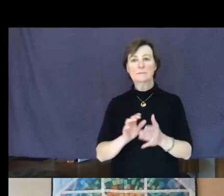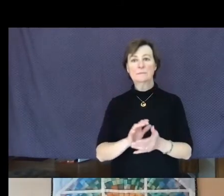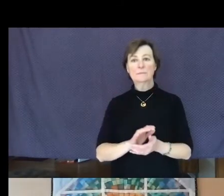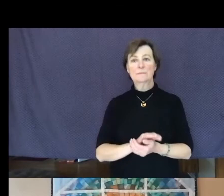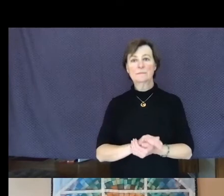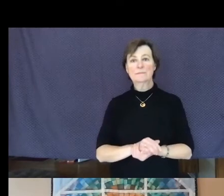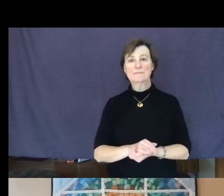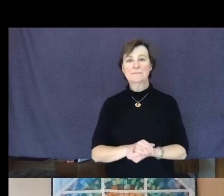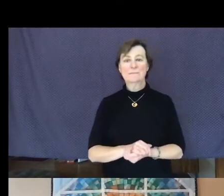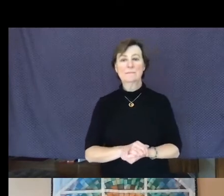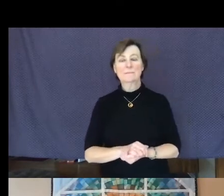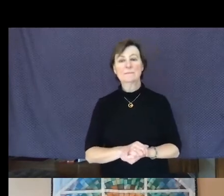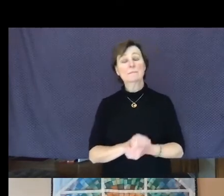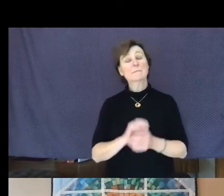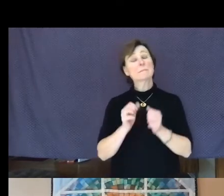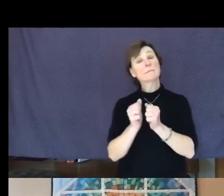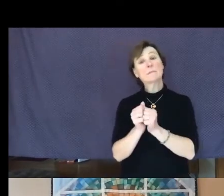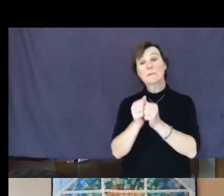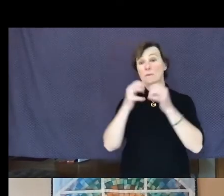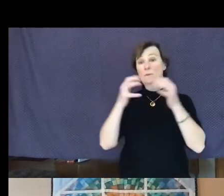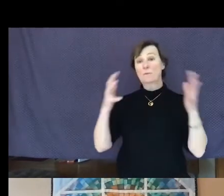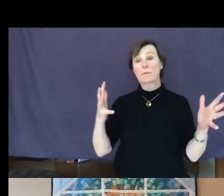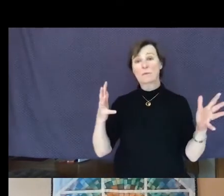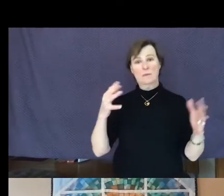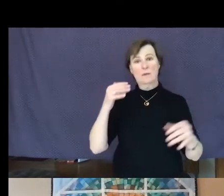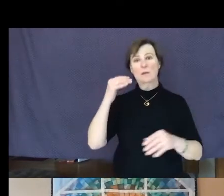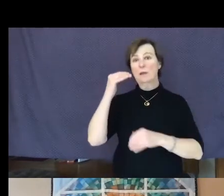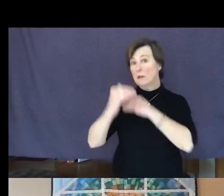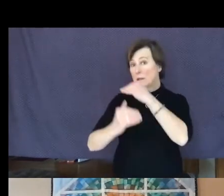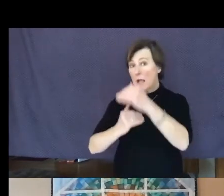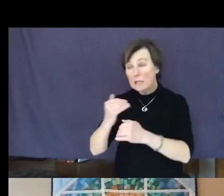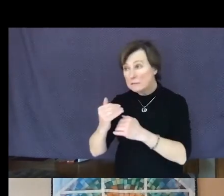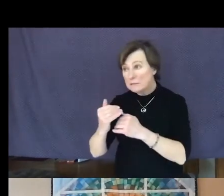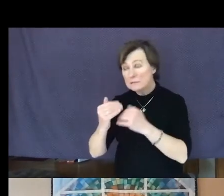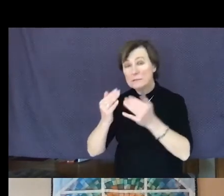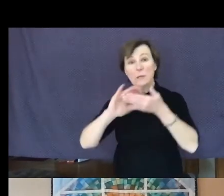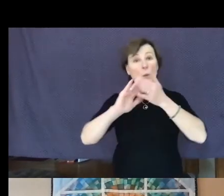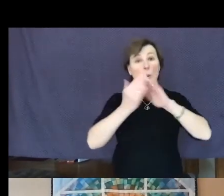Without kindness and community, our souls cannot thrive,